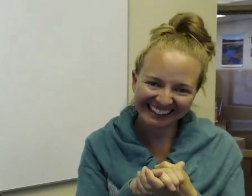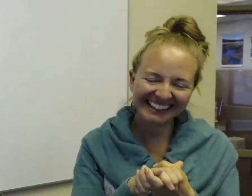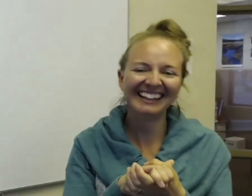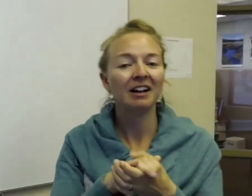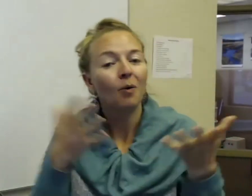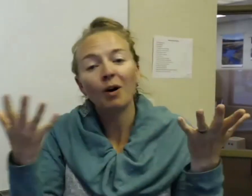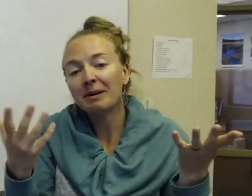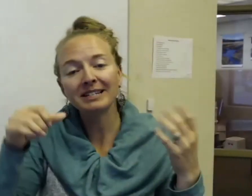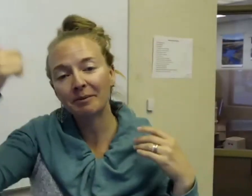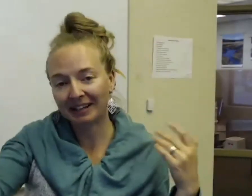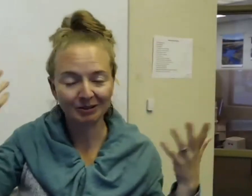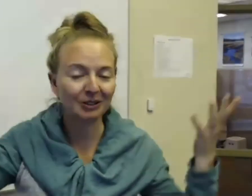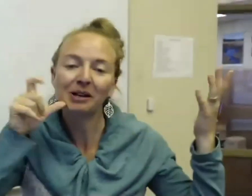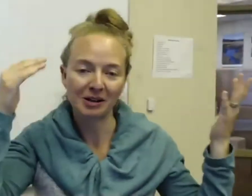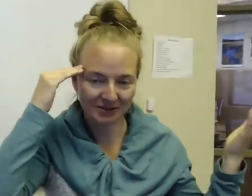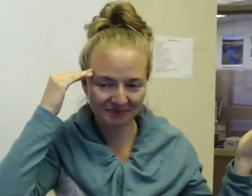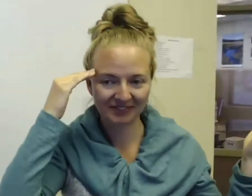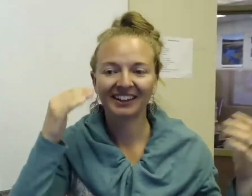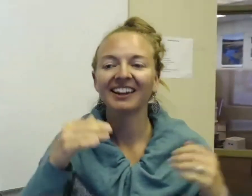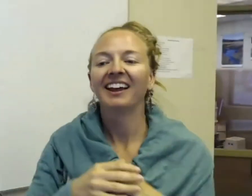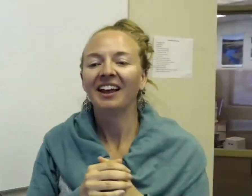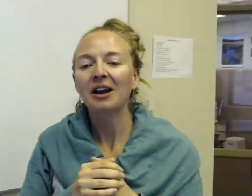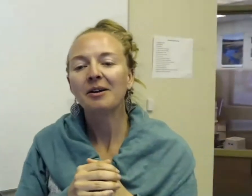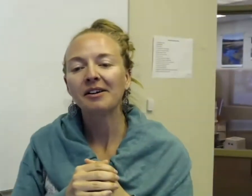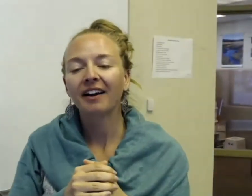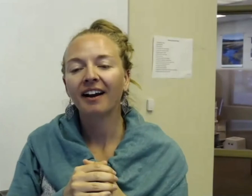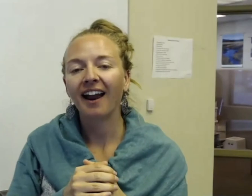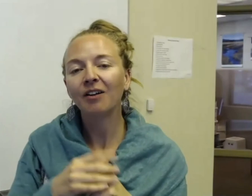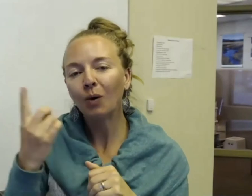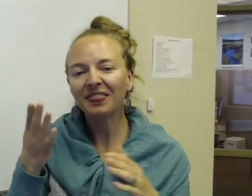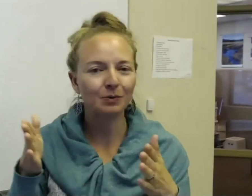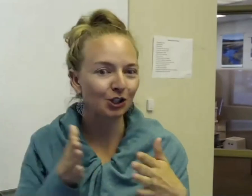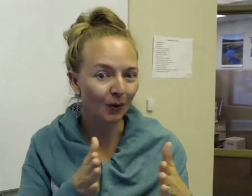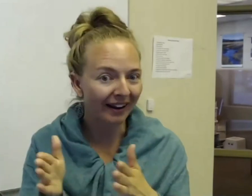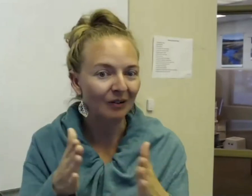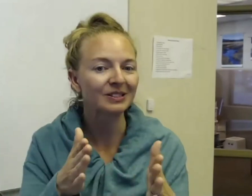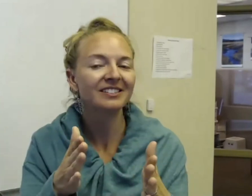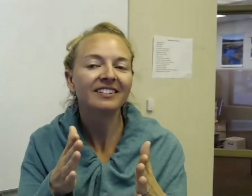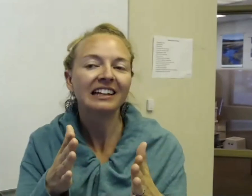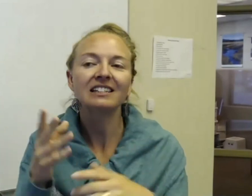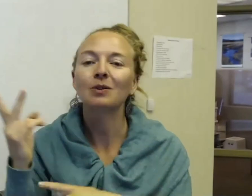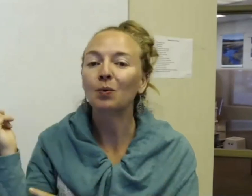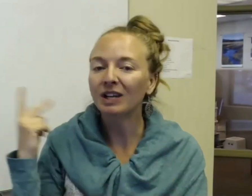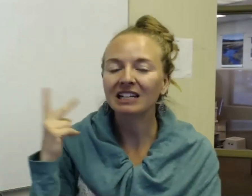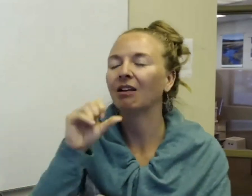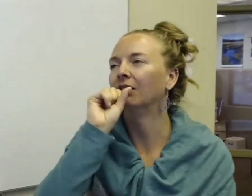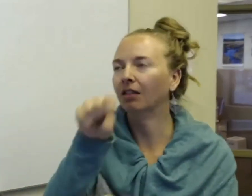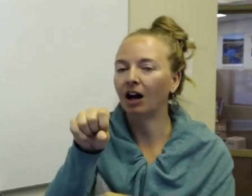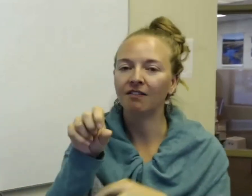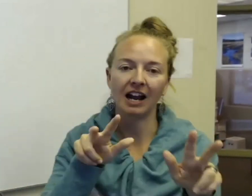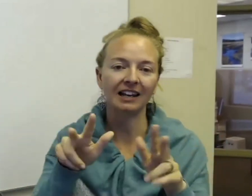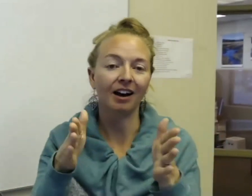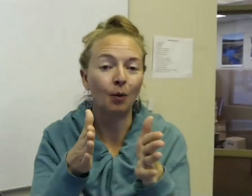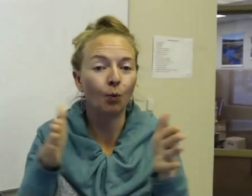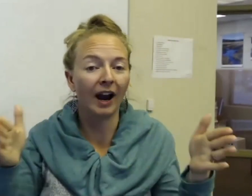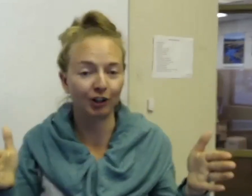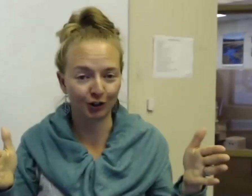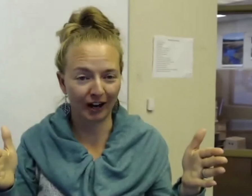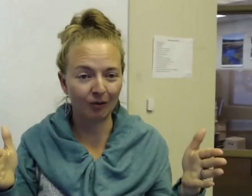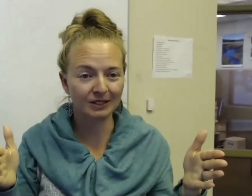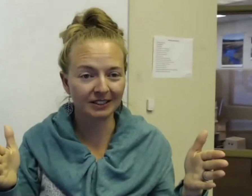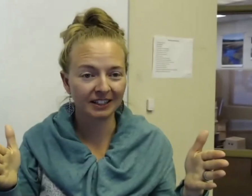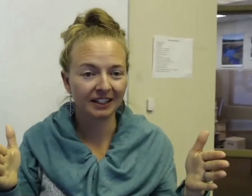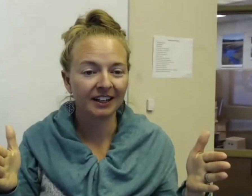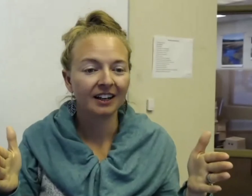or maybe somebody else. Who knows? And one thing with trails is, we love hiking on wider trails,